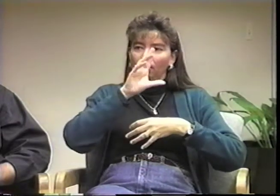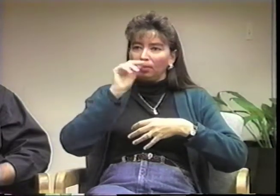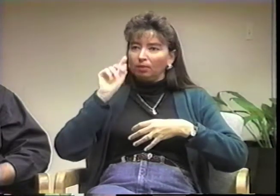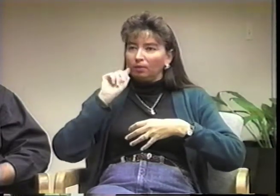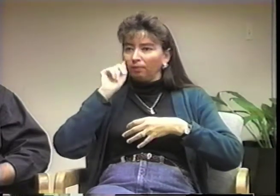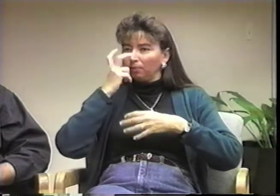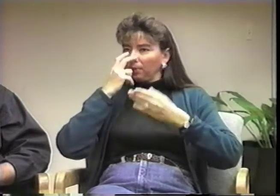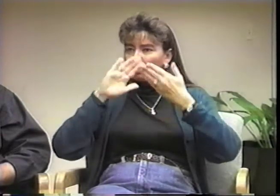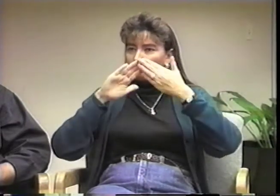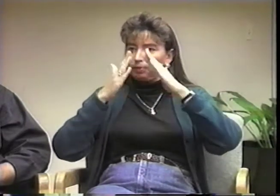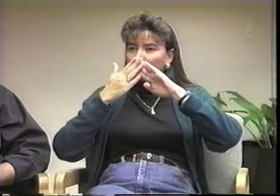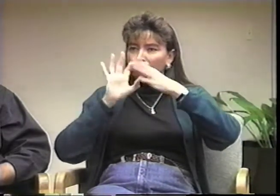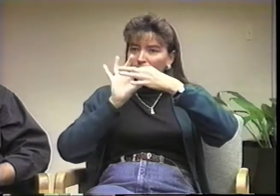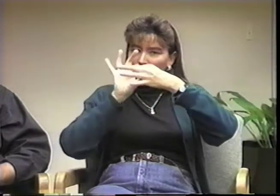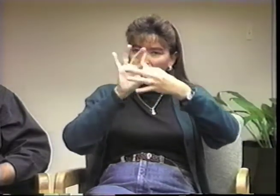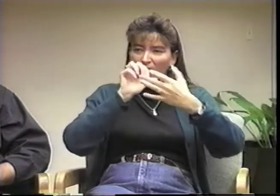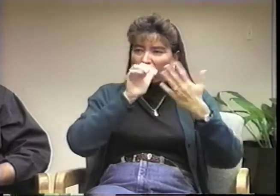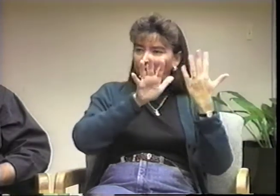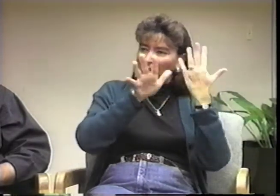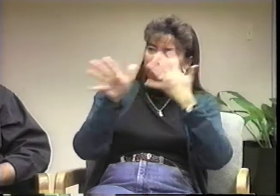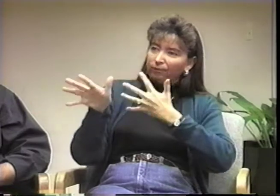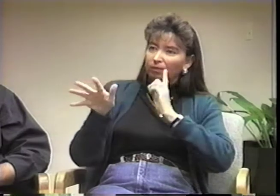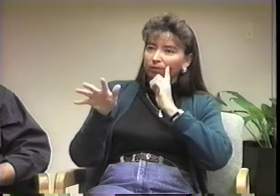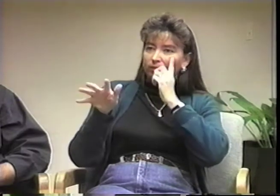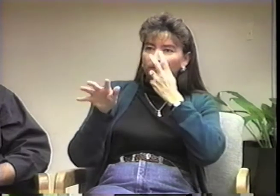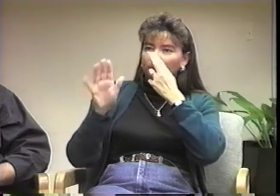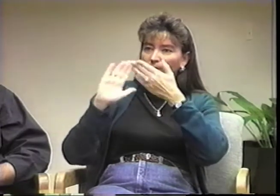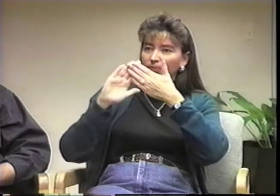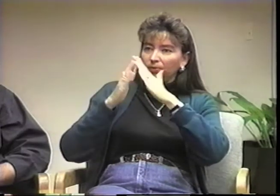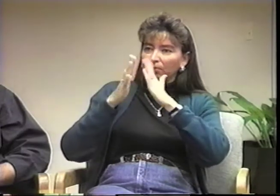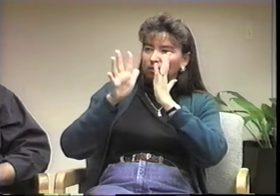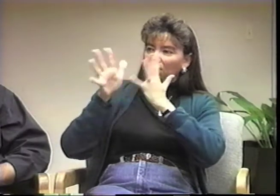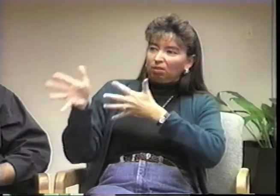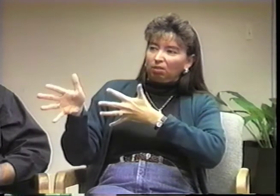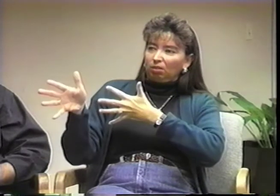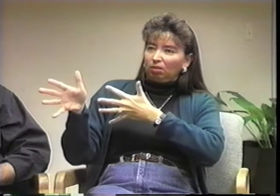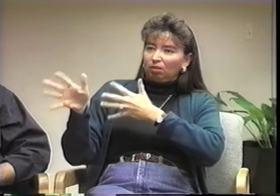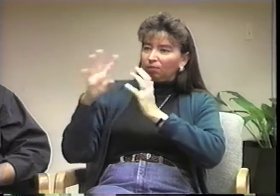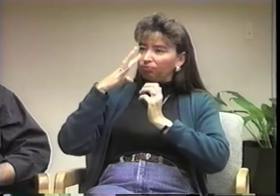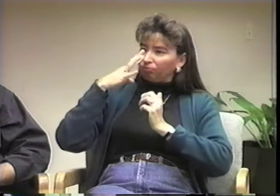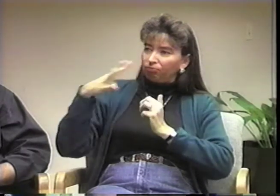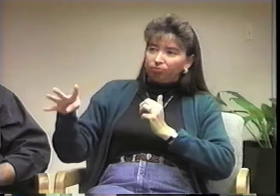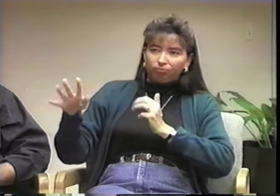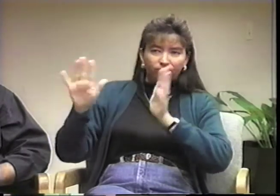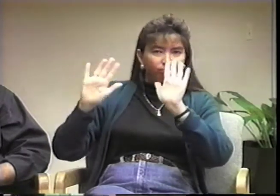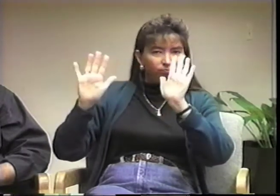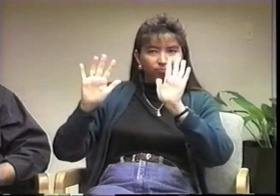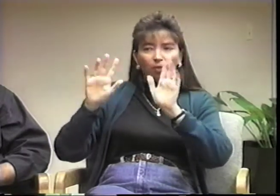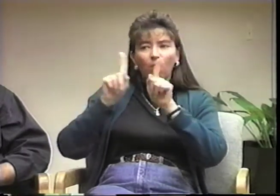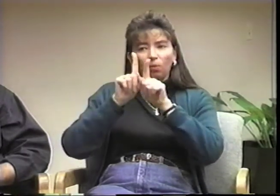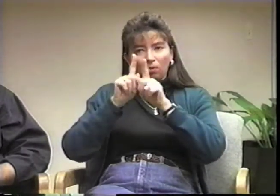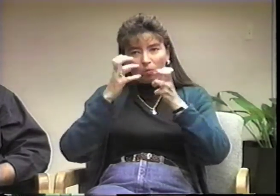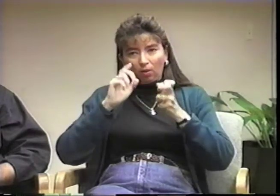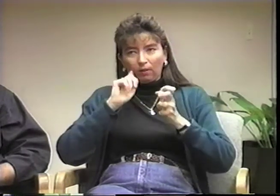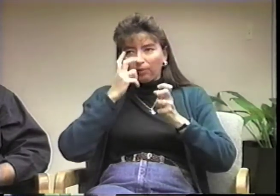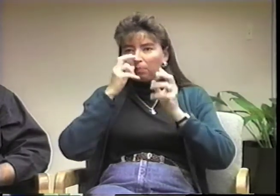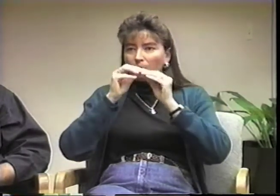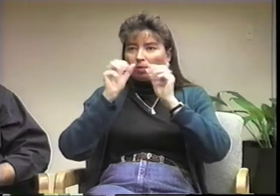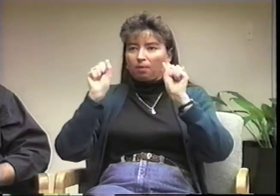so that the DeafBlind Community isn't ignored. Another goal is to help the DeafBlind Community